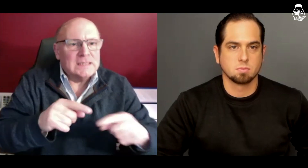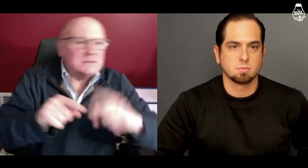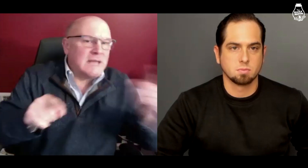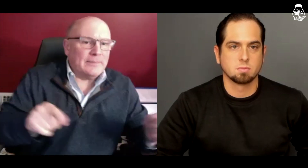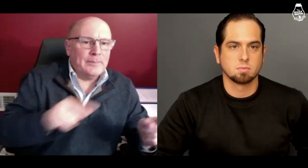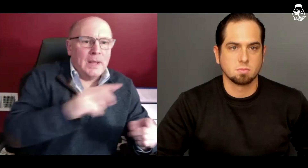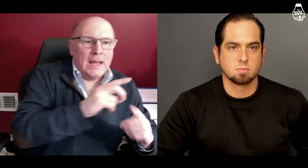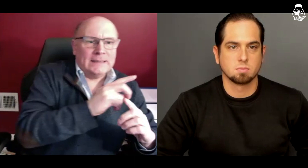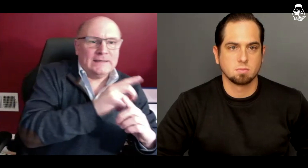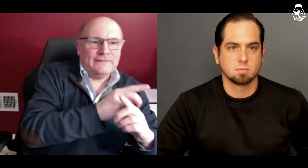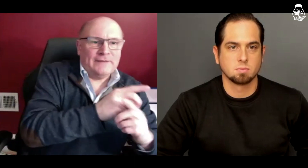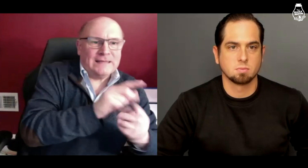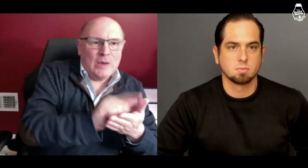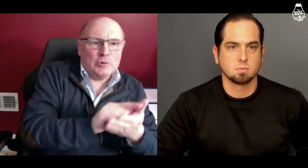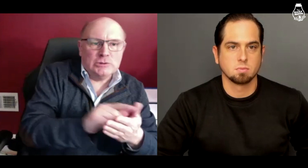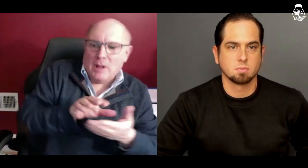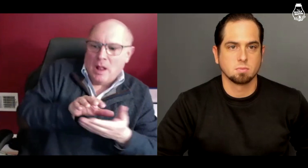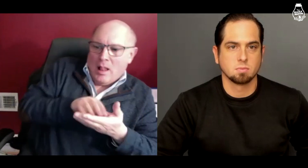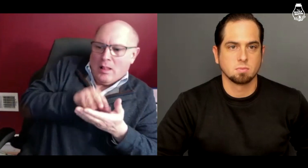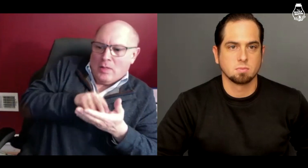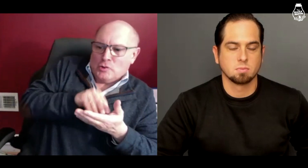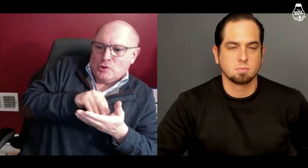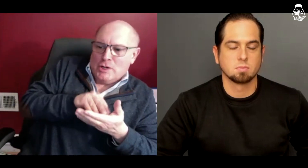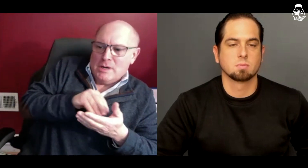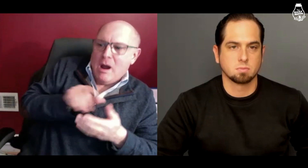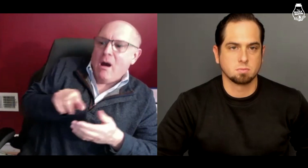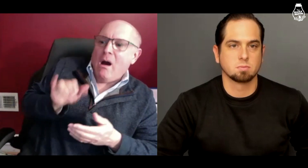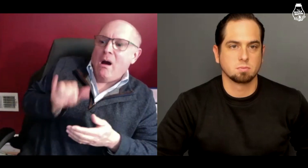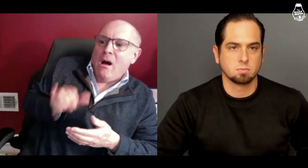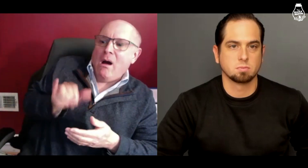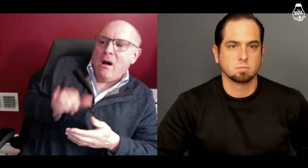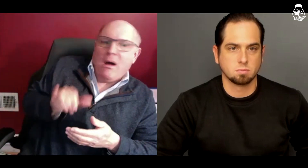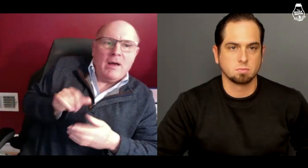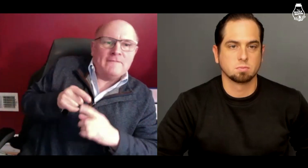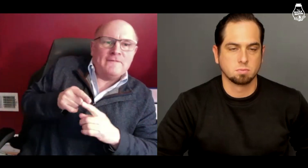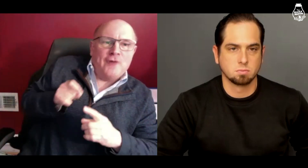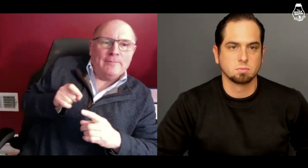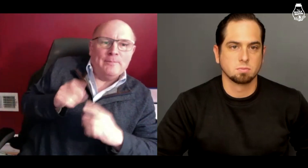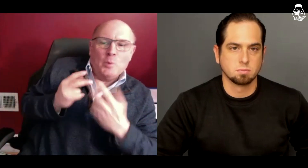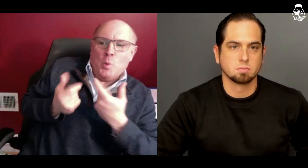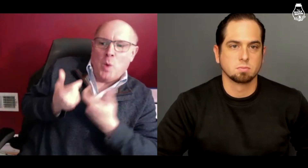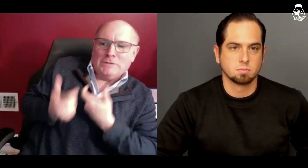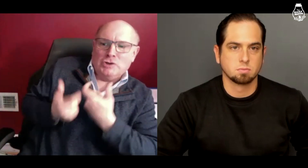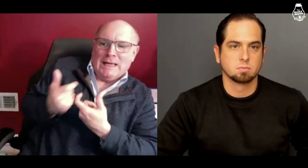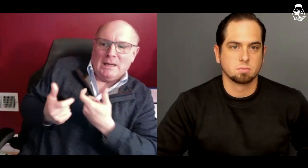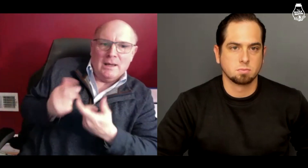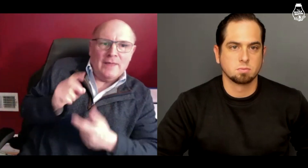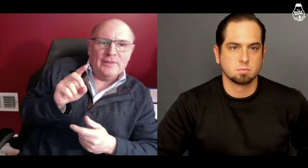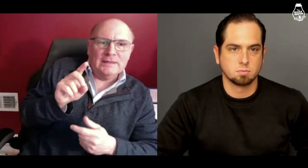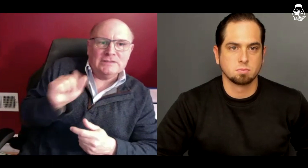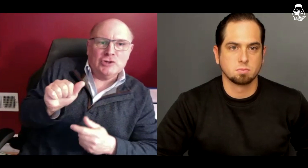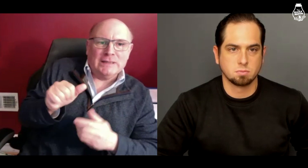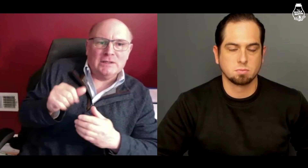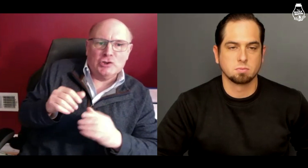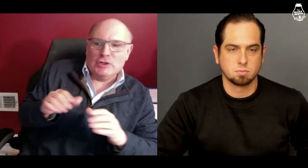It is the same on the defense attorney's side, as they learned what the DA's side was and